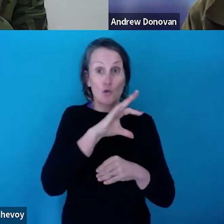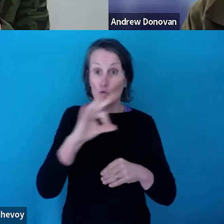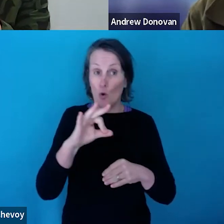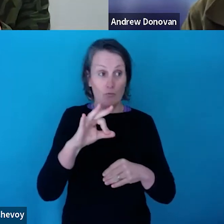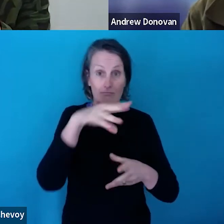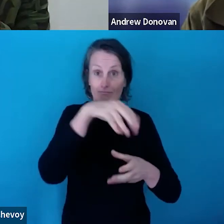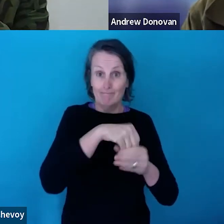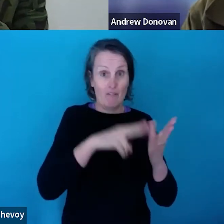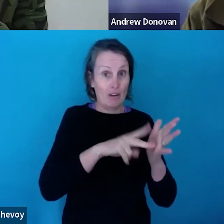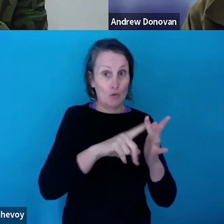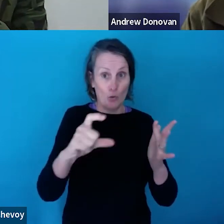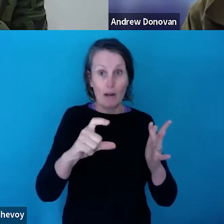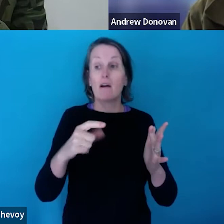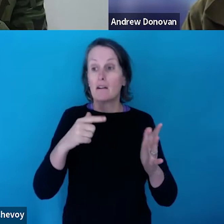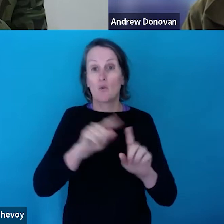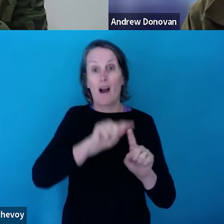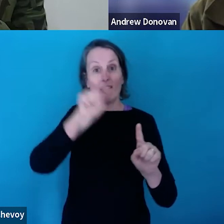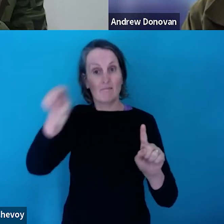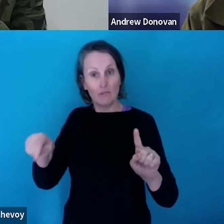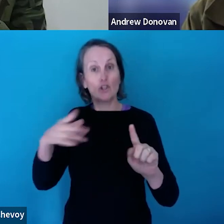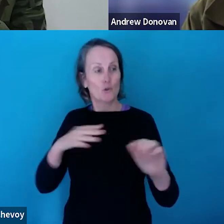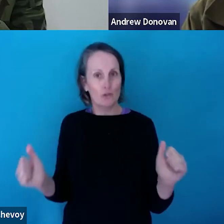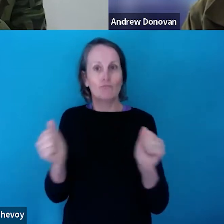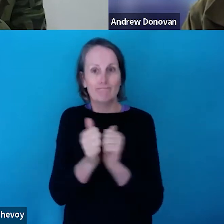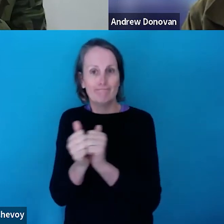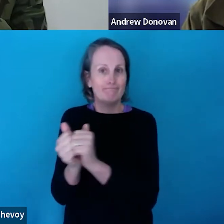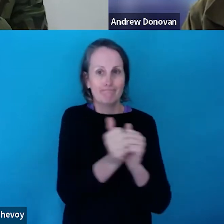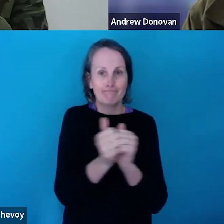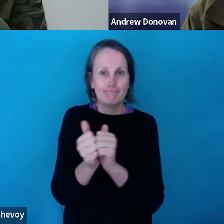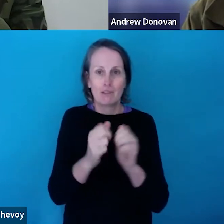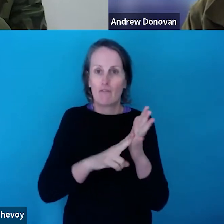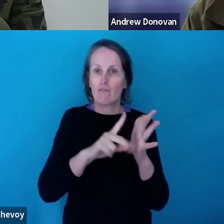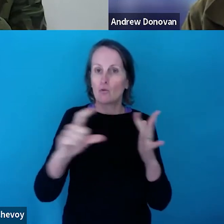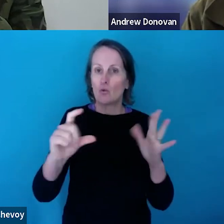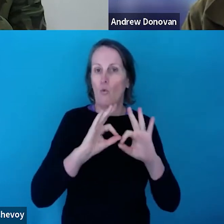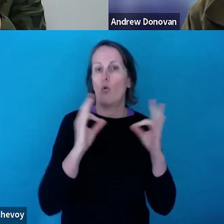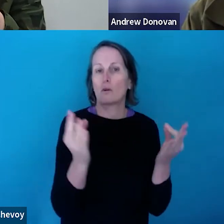be in partnership with a Victorian organisation. So, so we would expect I